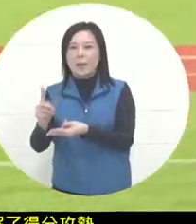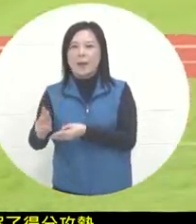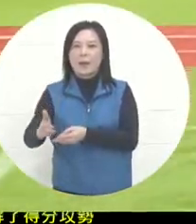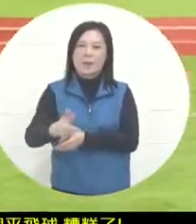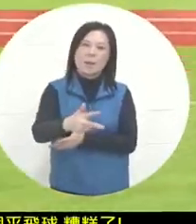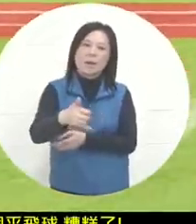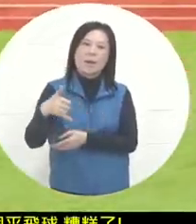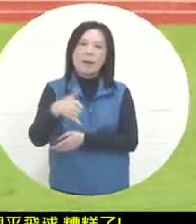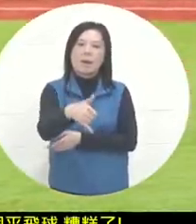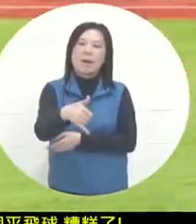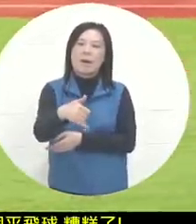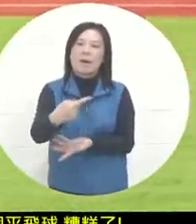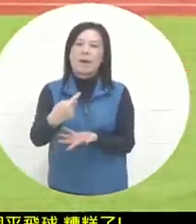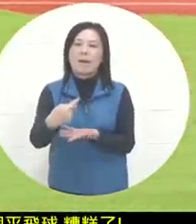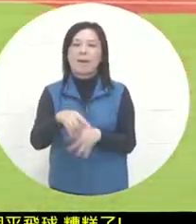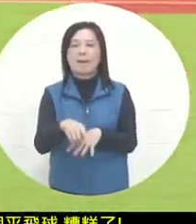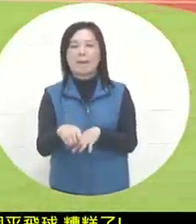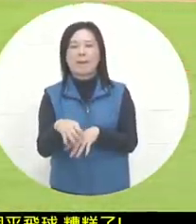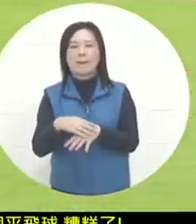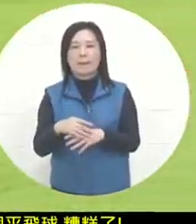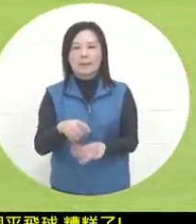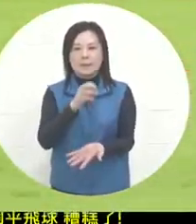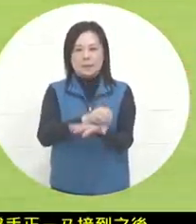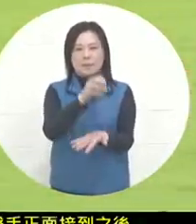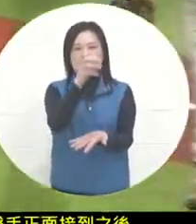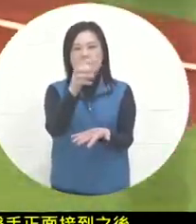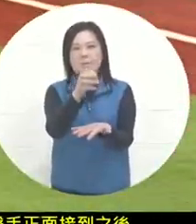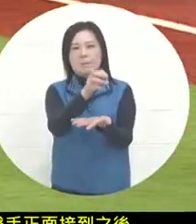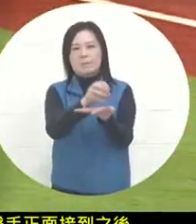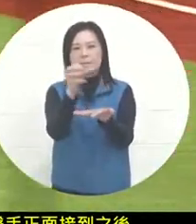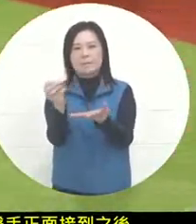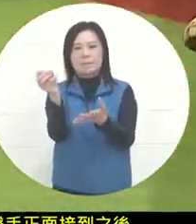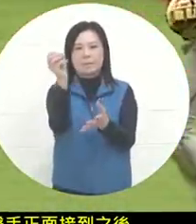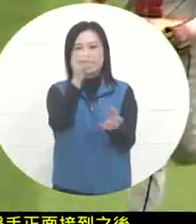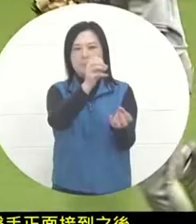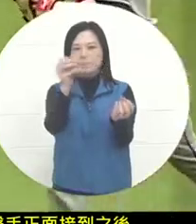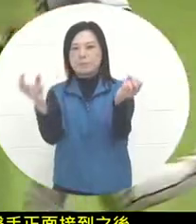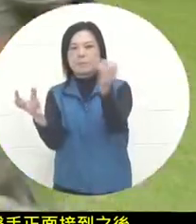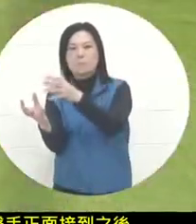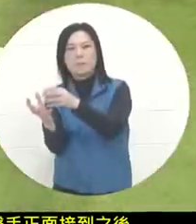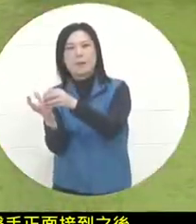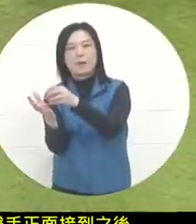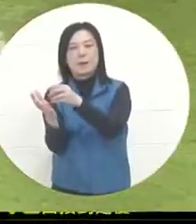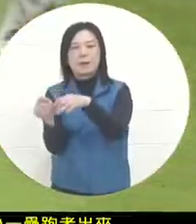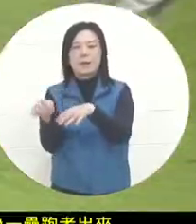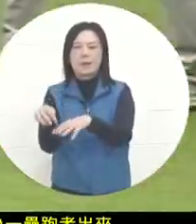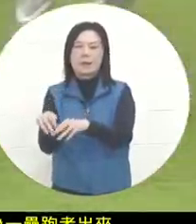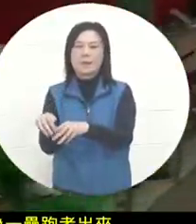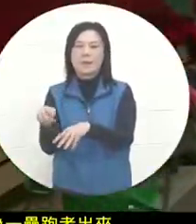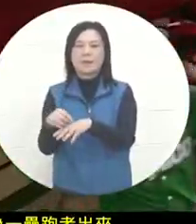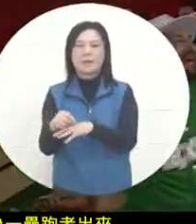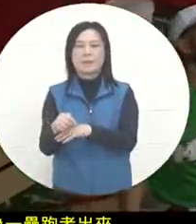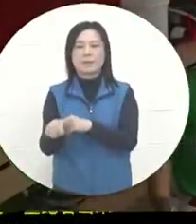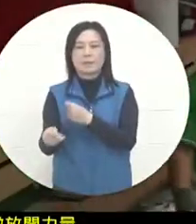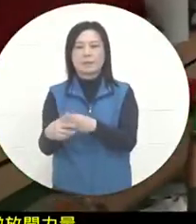so I let go of my strength and bounced the ball to Elay's side , executing a successful double play.